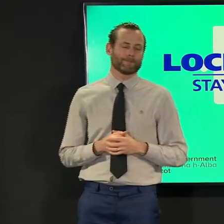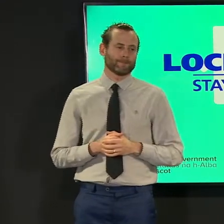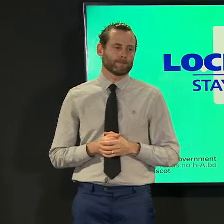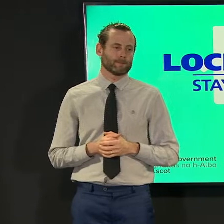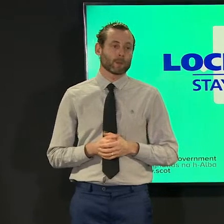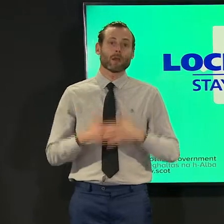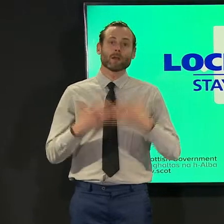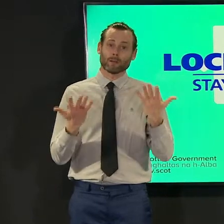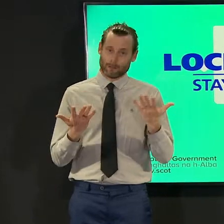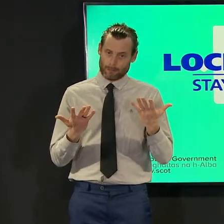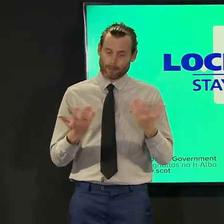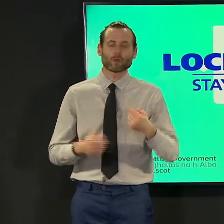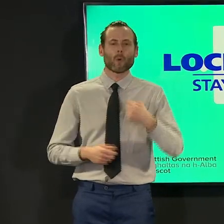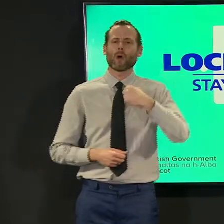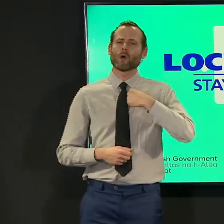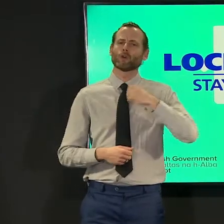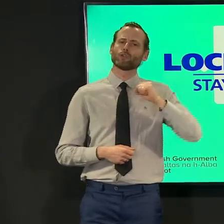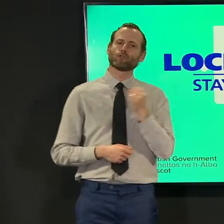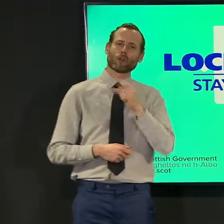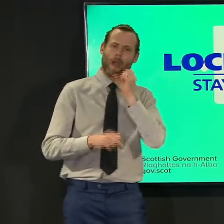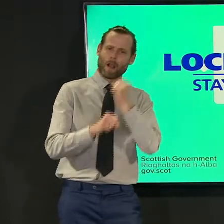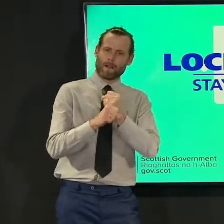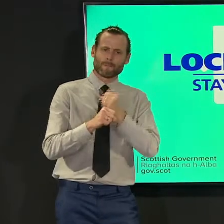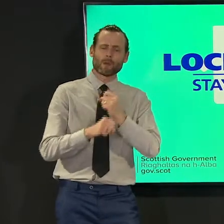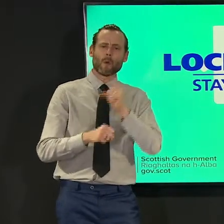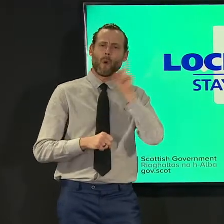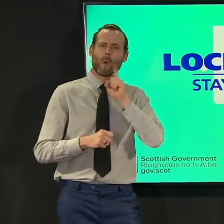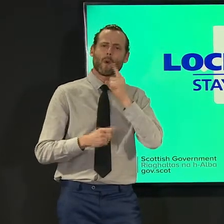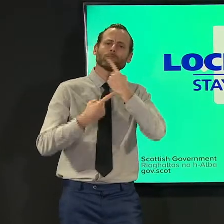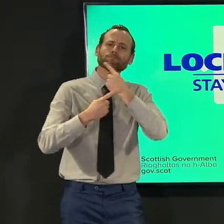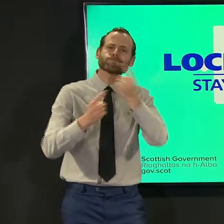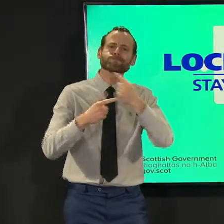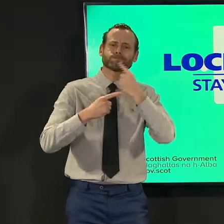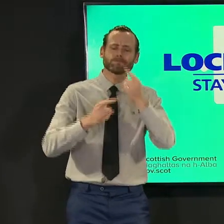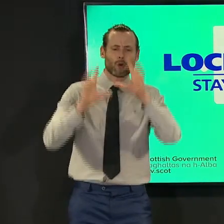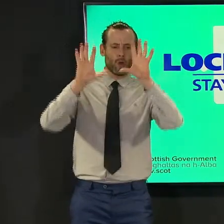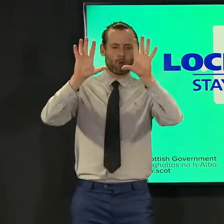you know the scottish government provides a daily breakdown of the numbers of people who have had